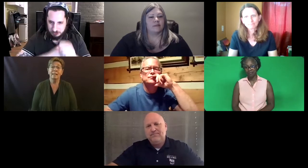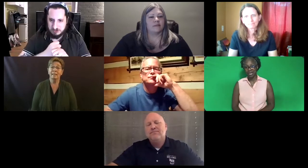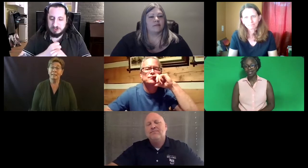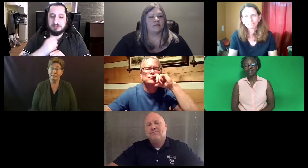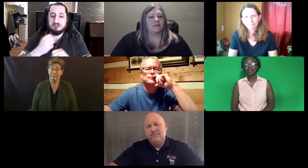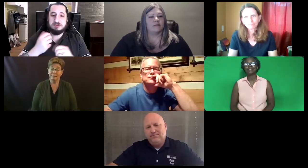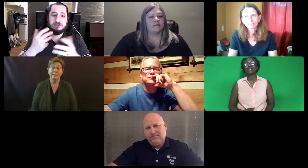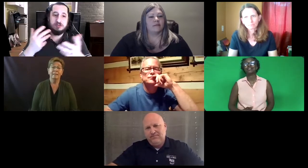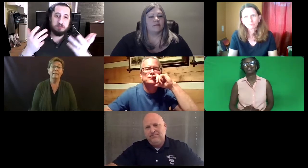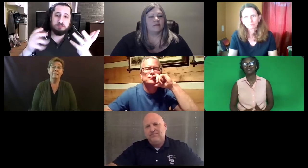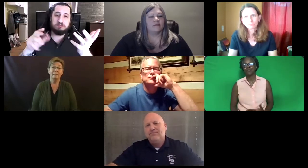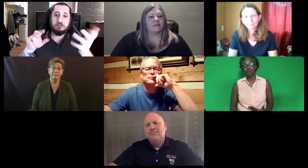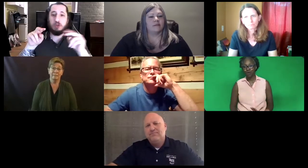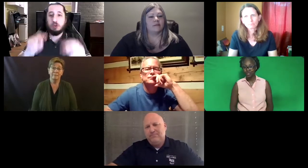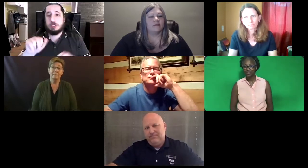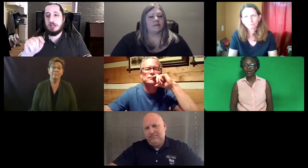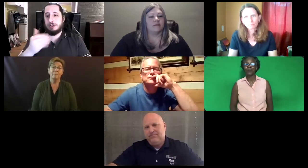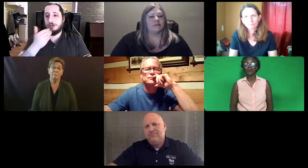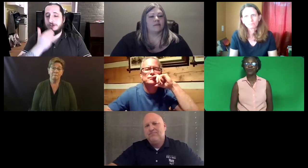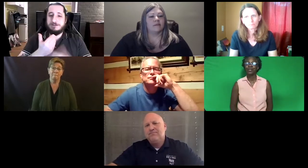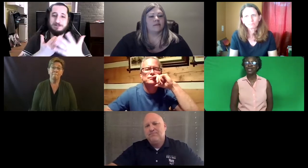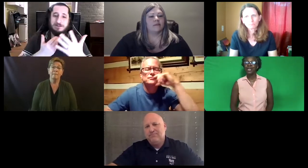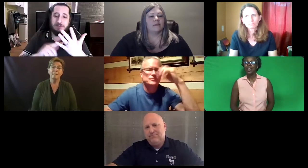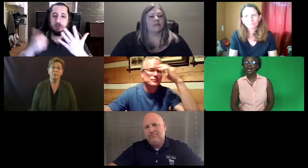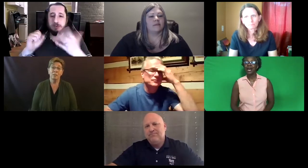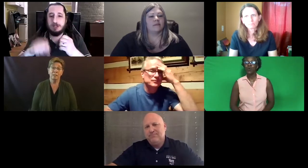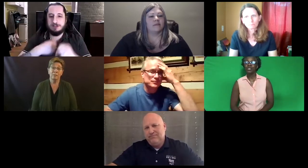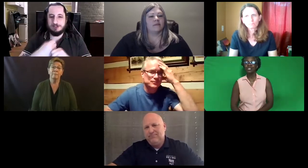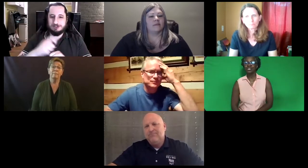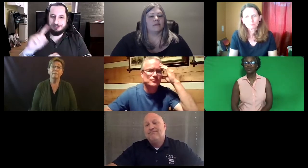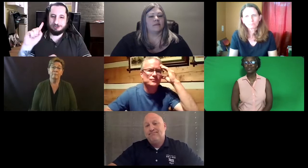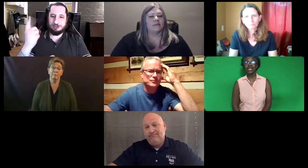And that's going to take you several more years down the road. Trenton: That is a challenge.